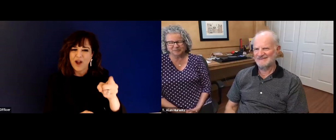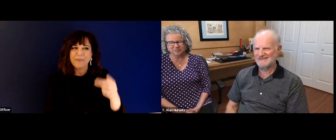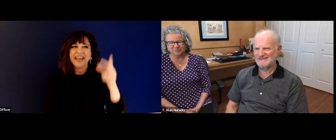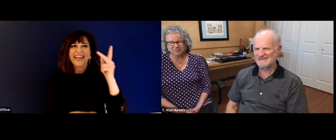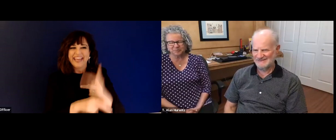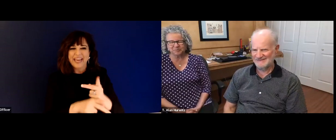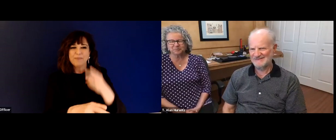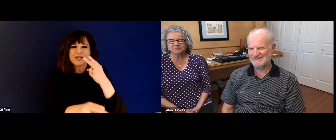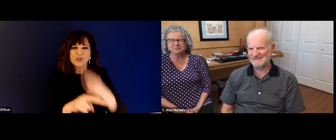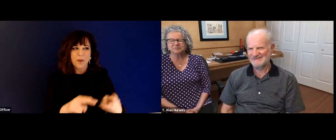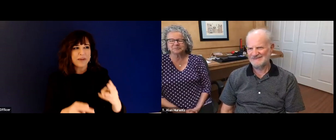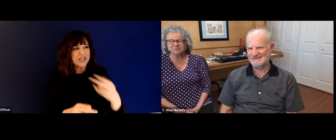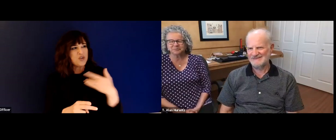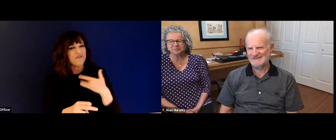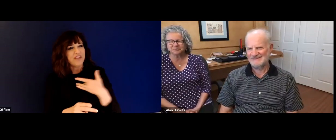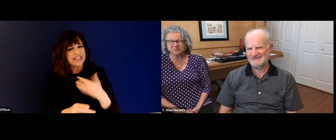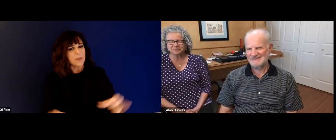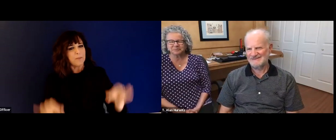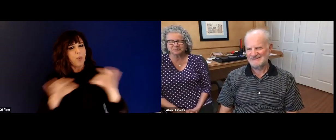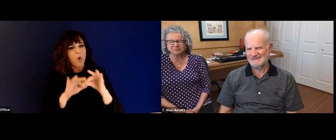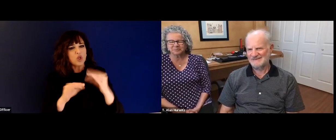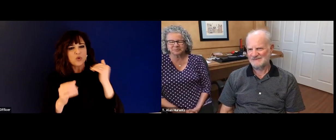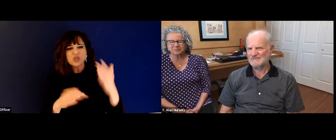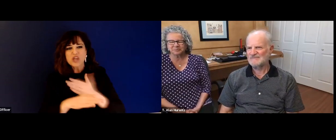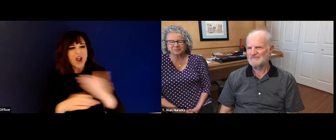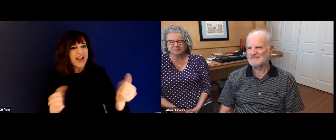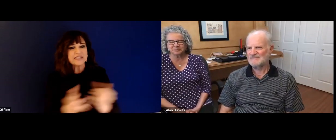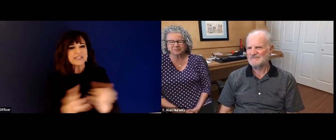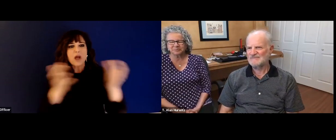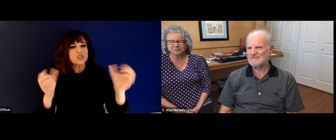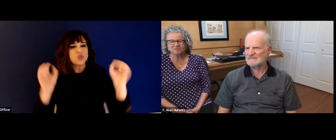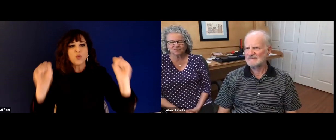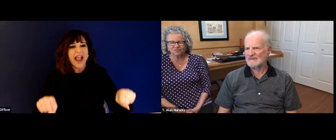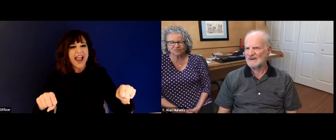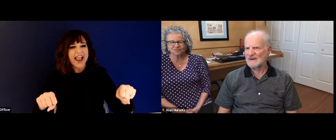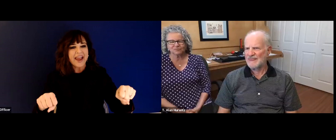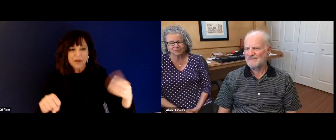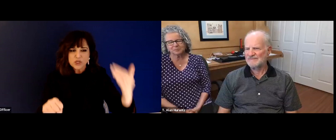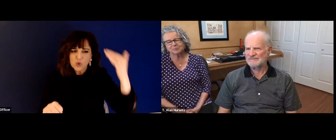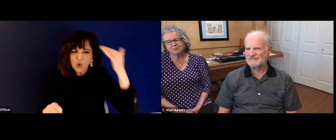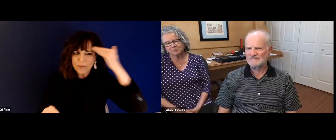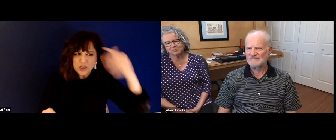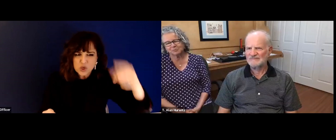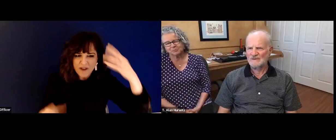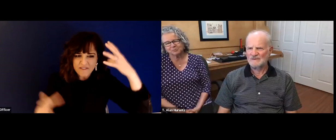and sweet, but I thought that was the right thing to do was to over explain or overshare. And so I understand where you're